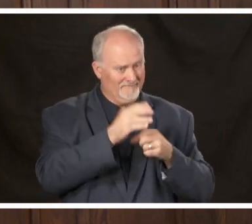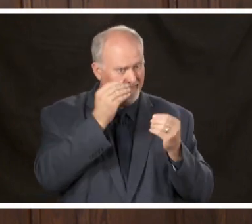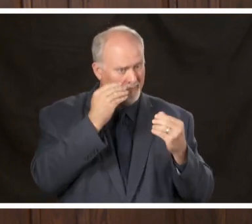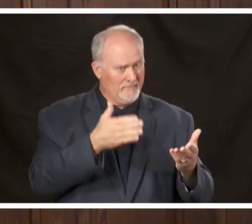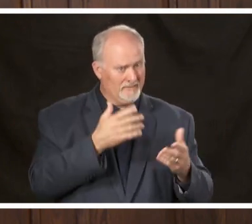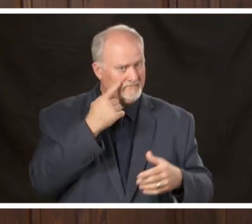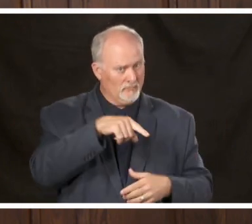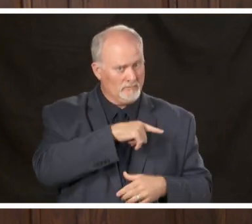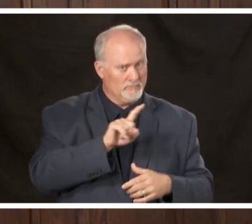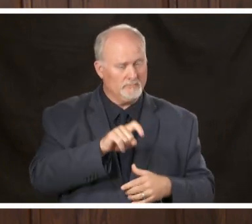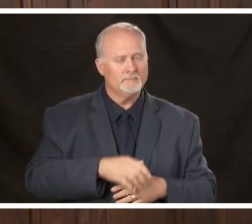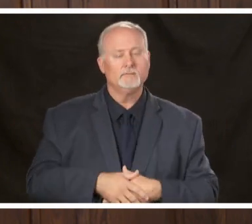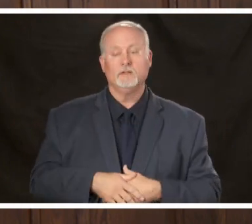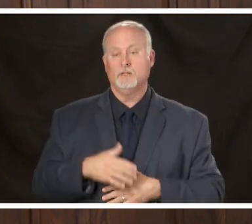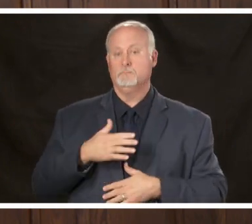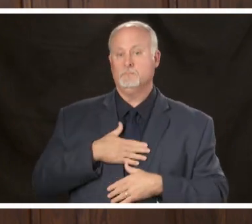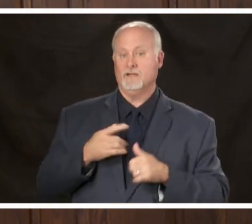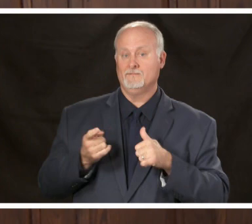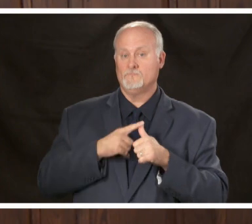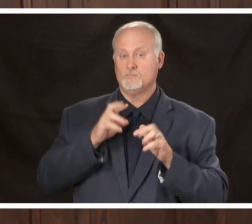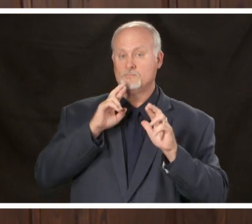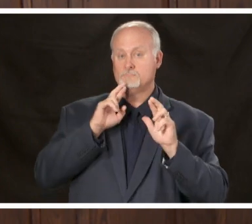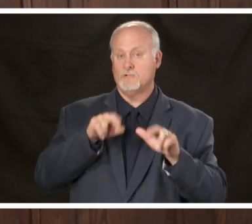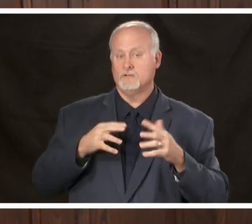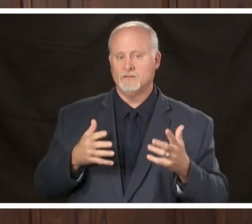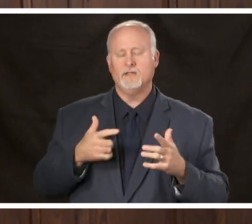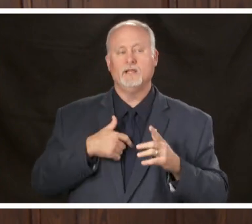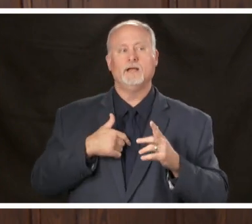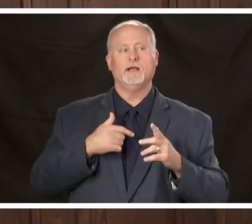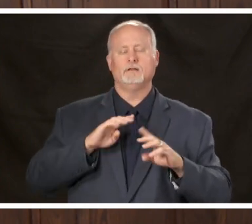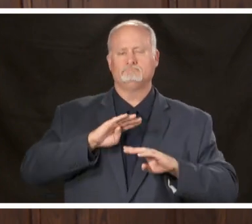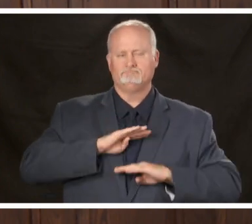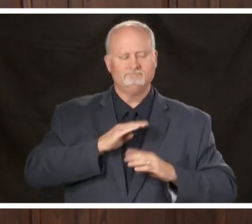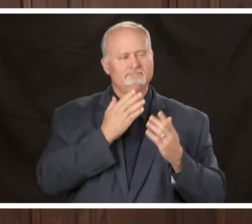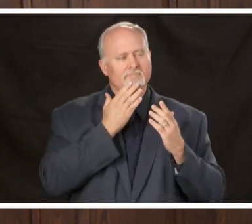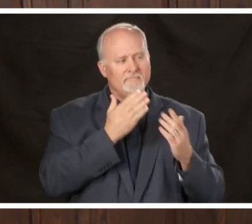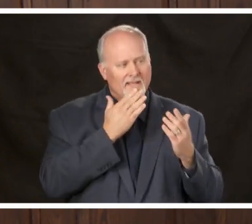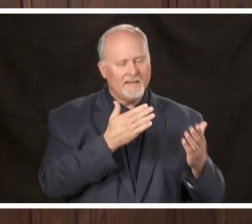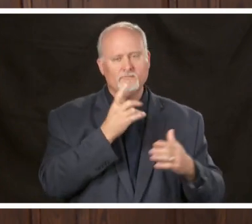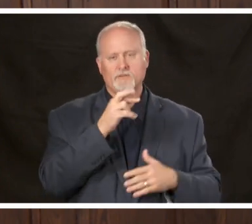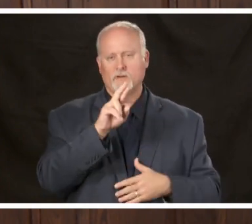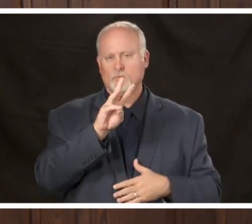my first reaction is that I'm very pleased and thankful to dr. Wilson for